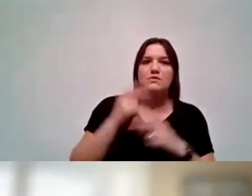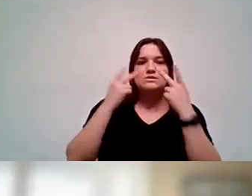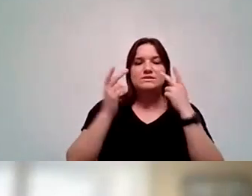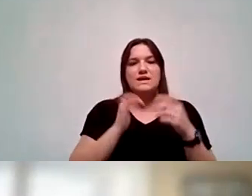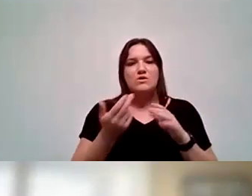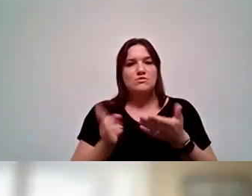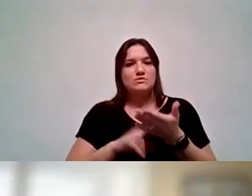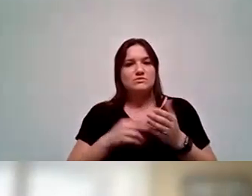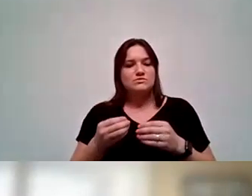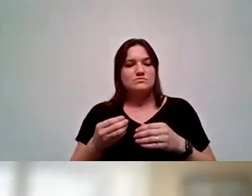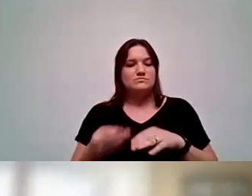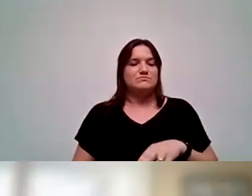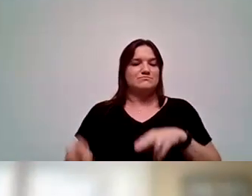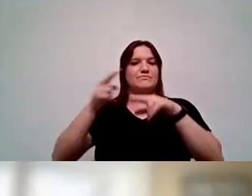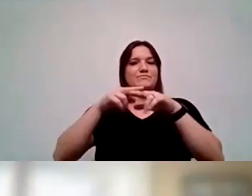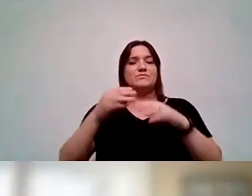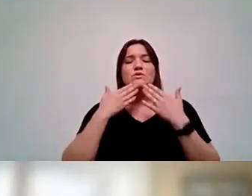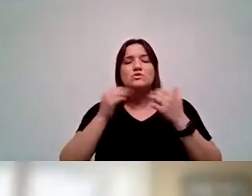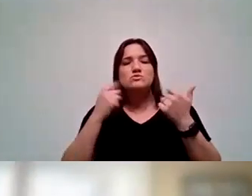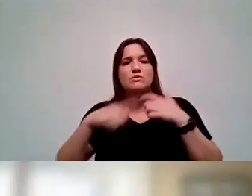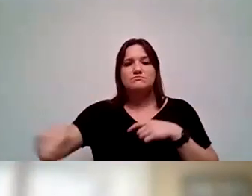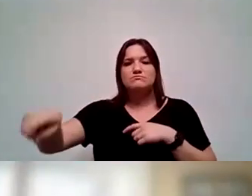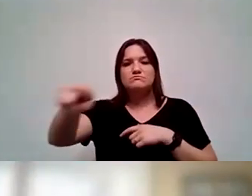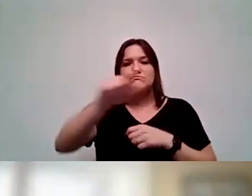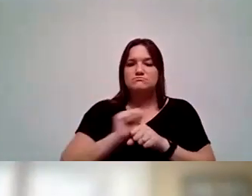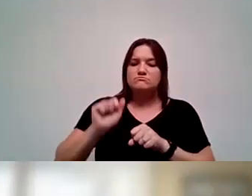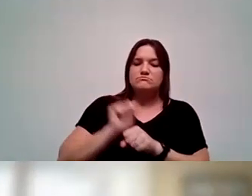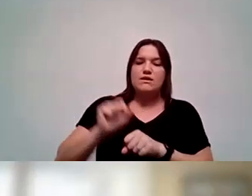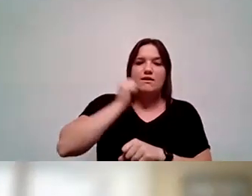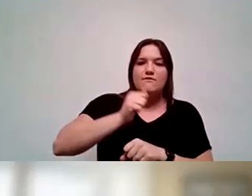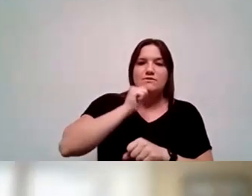So thank each and every one of you for the work that you do every day to advance our students success.